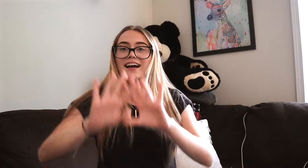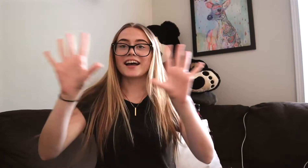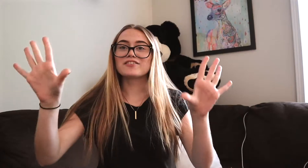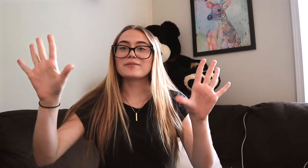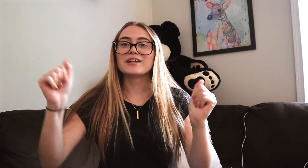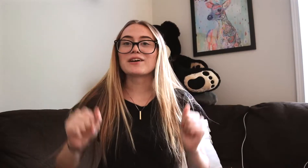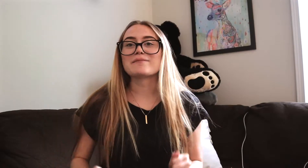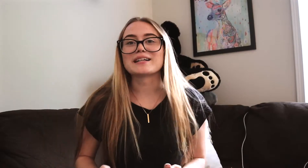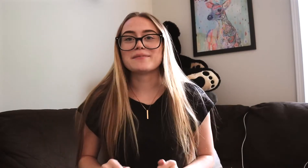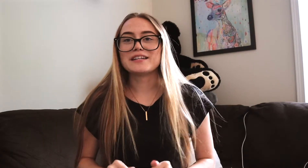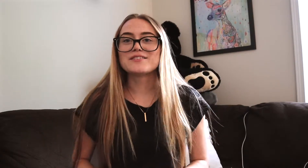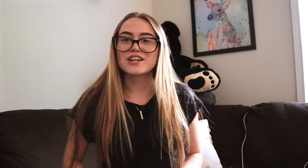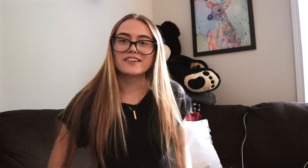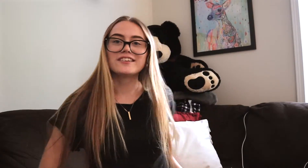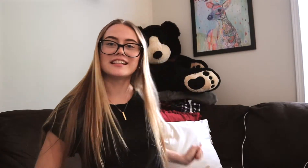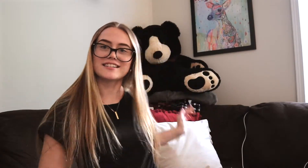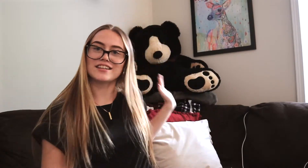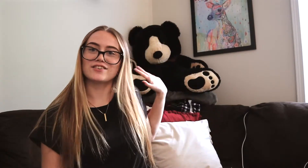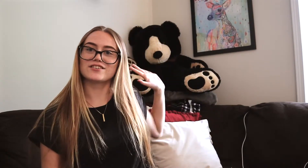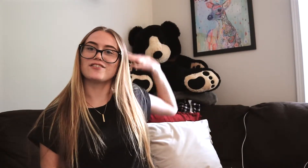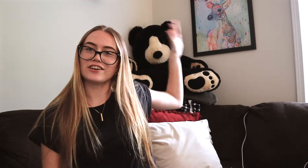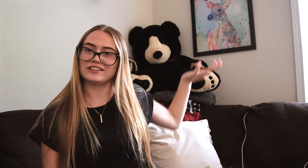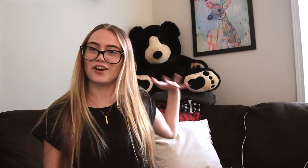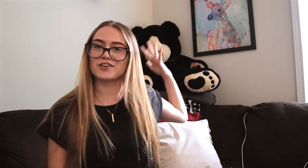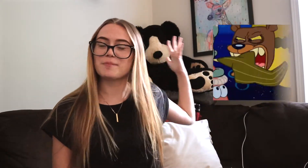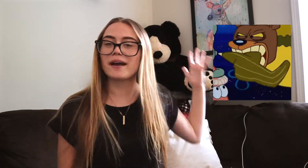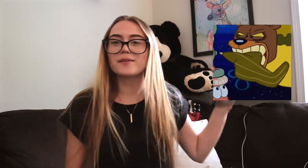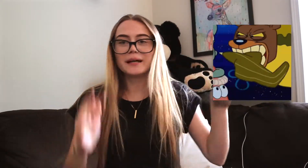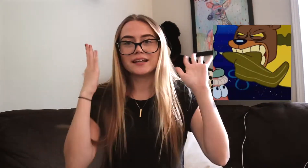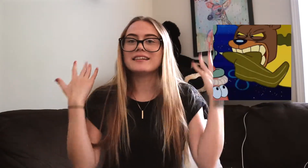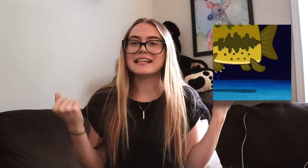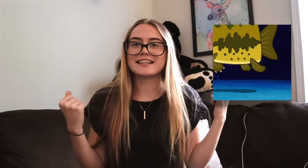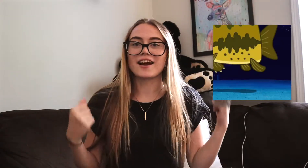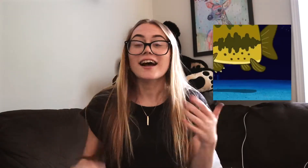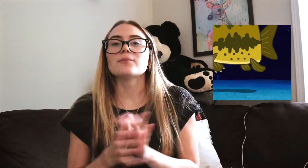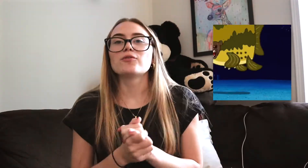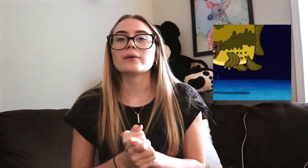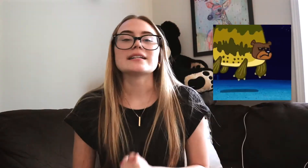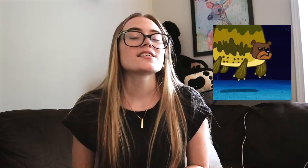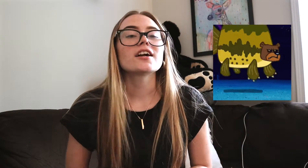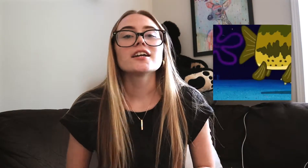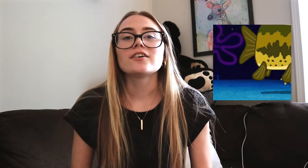hi everyone and welcome back to my youtube channel! excuse the very large bear but... he's there. so before we get started